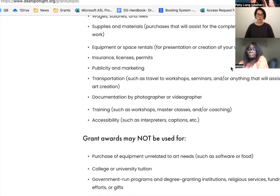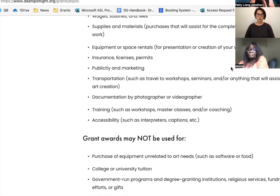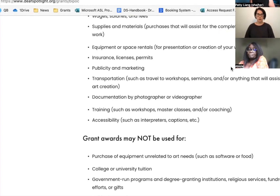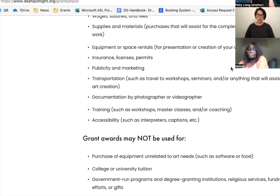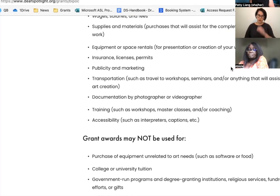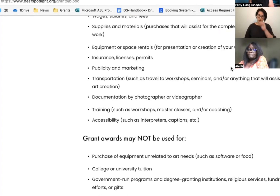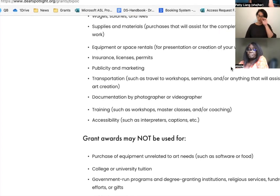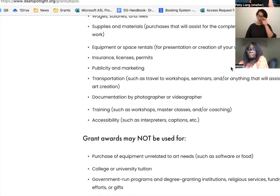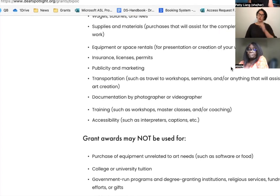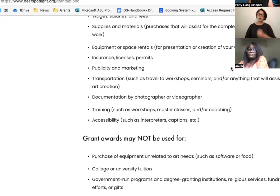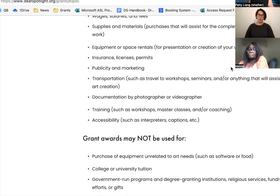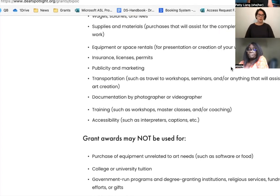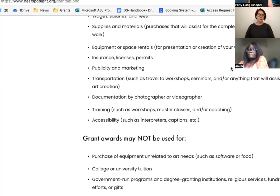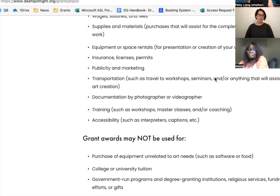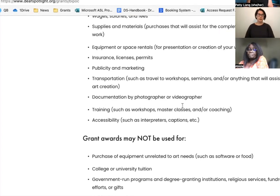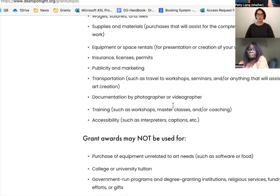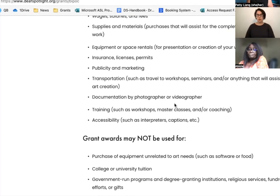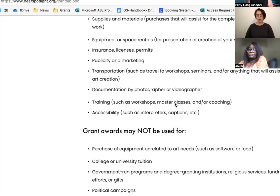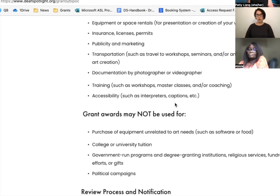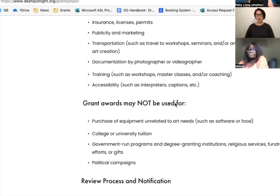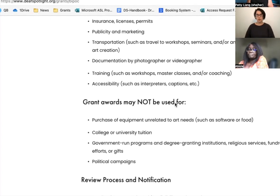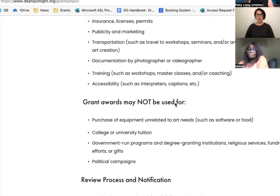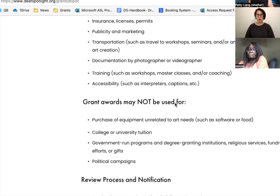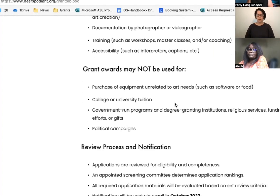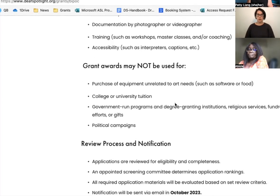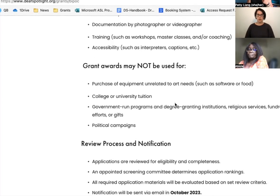Affiliated entities, no and no political campaigns.